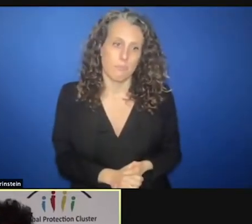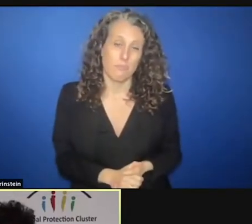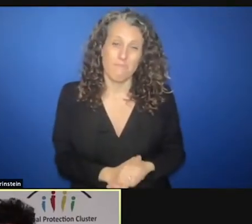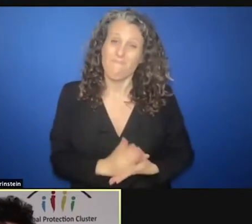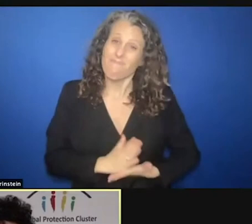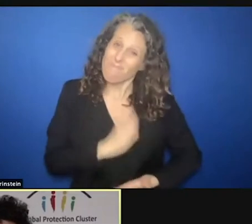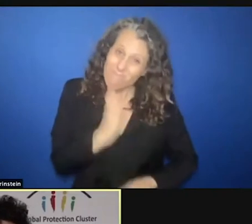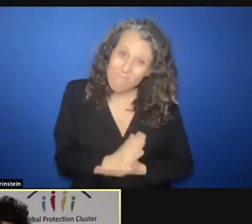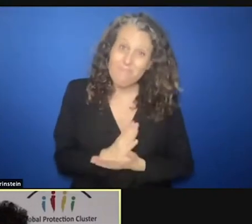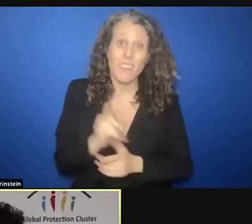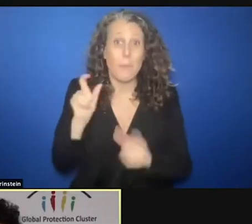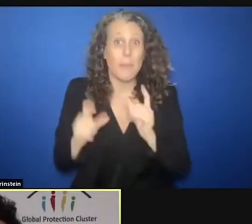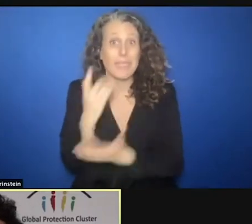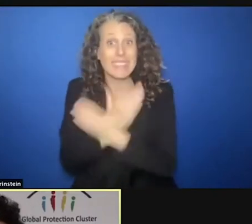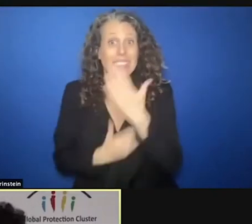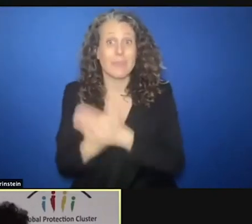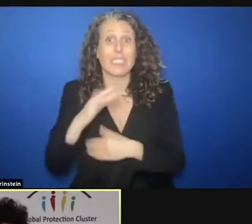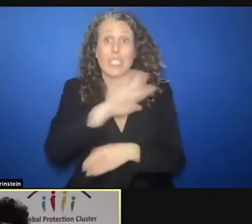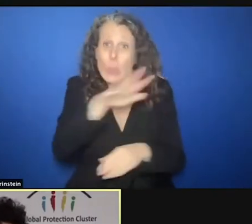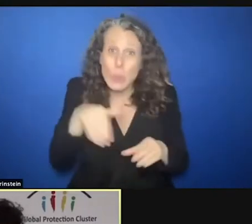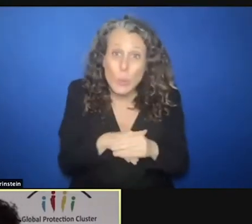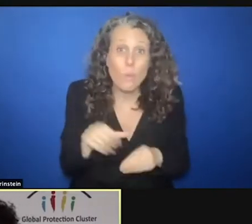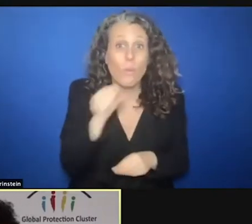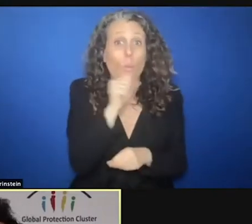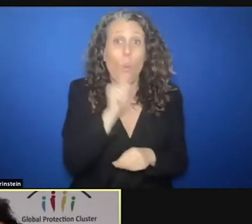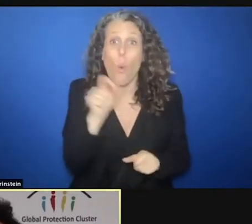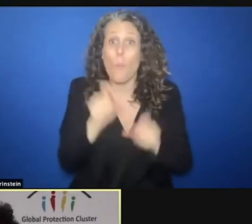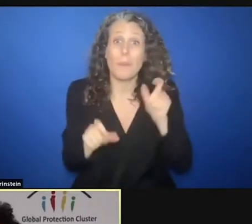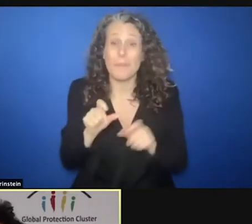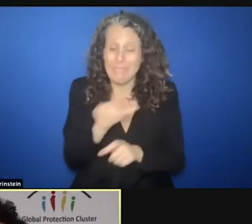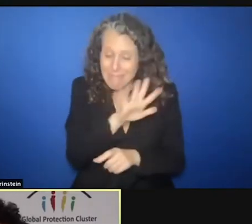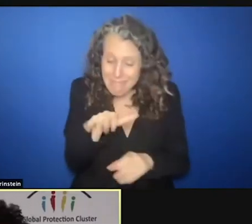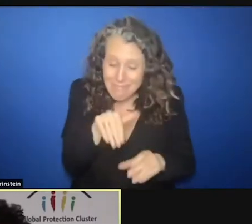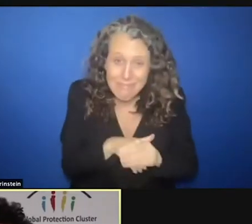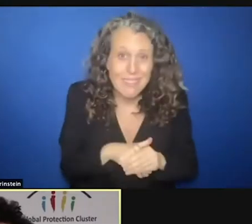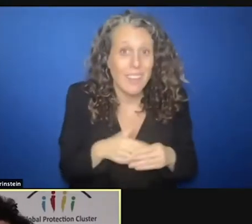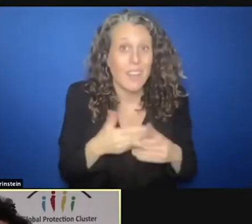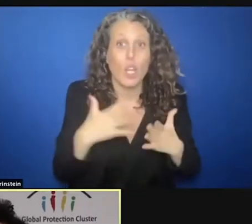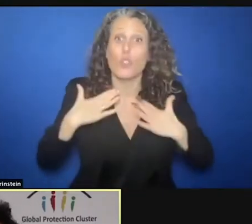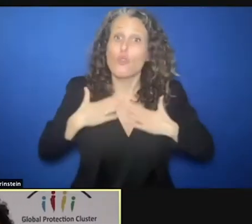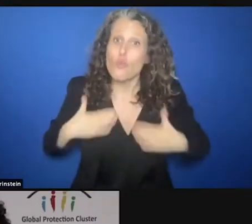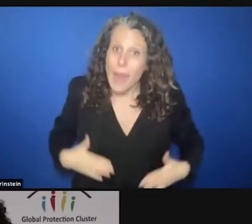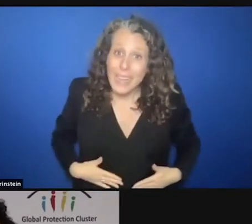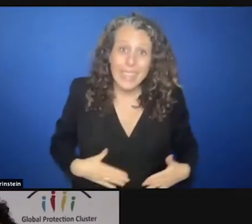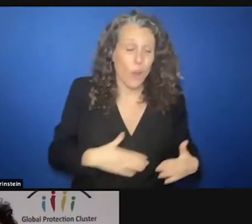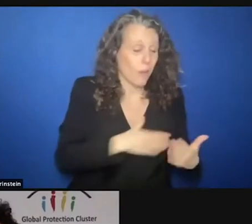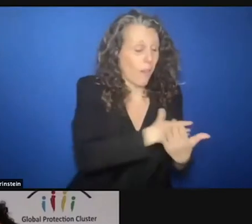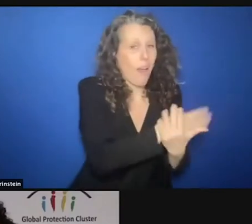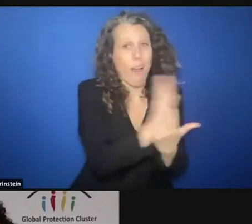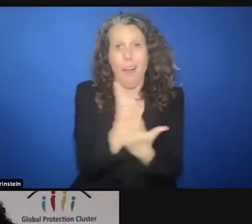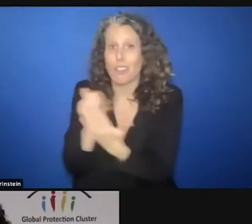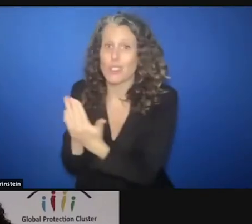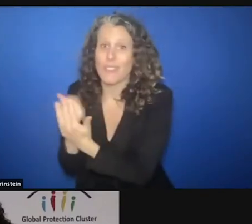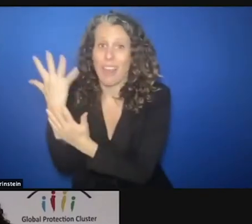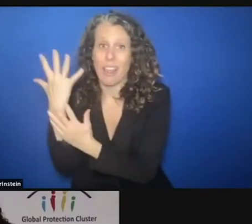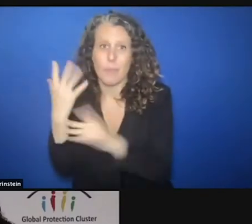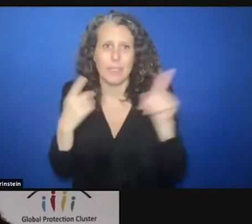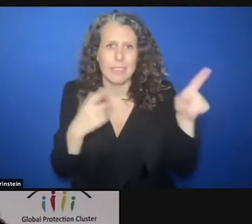with disabilities and elderly and any kind of response from humanitarian to development these Can I push you along to your third point please?